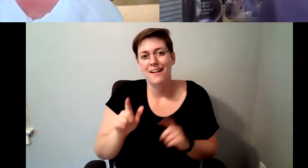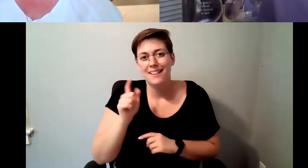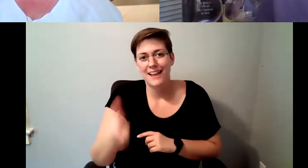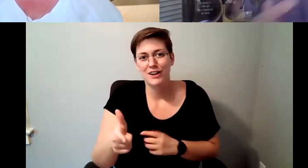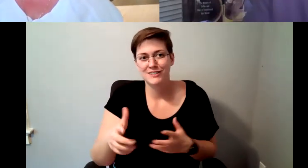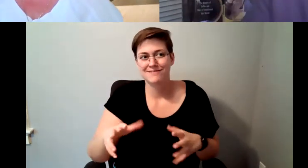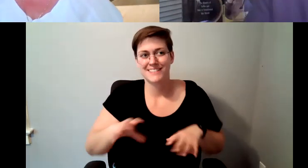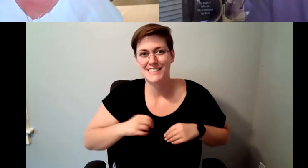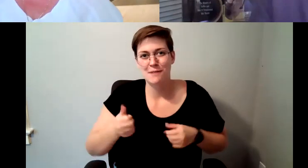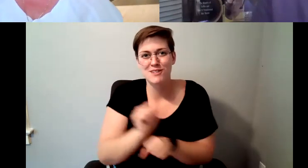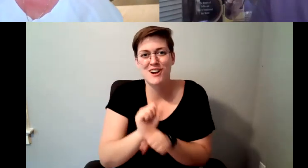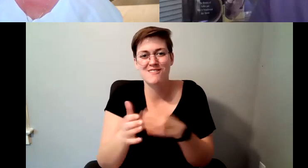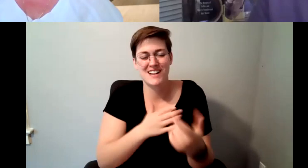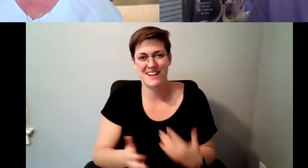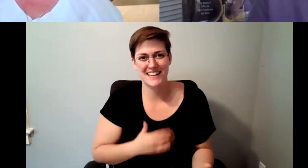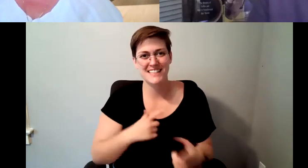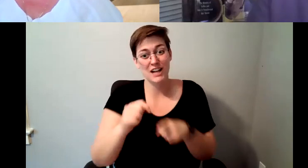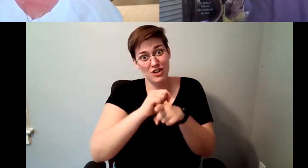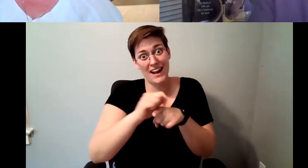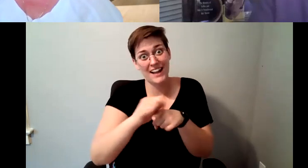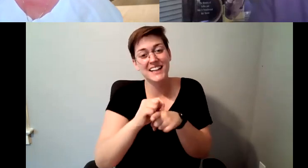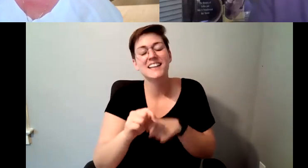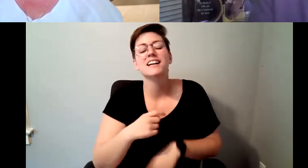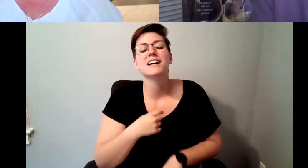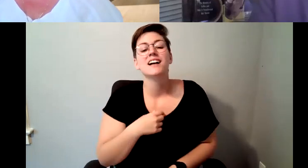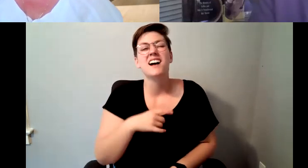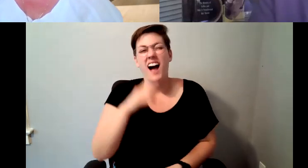training, ironically, my trainer was the young lady who recruited me.